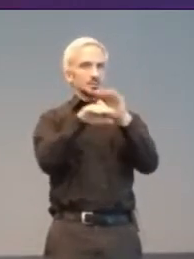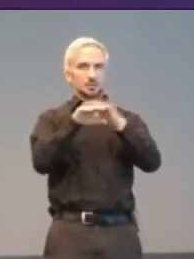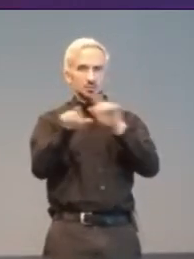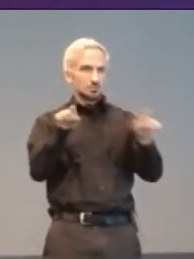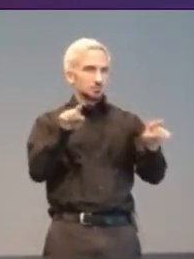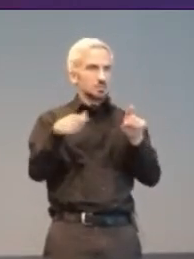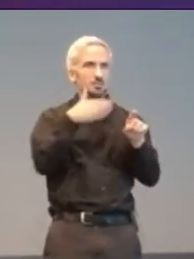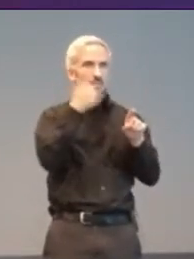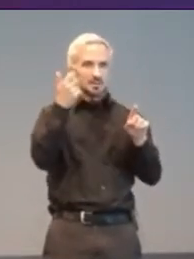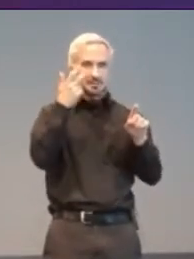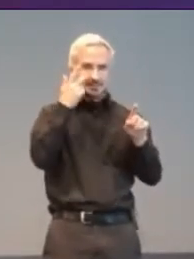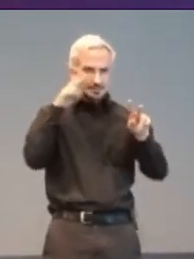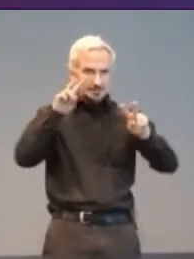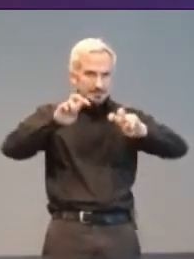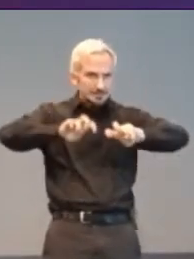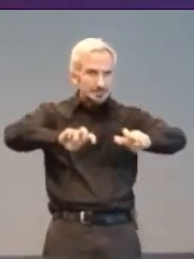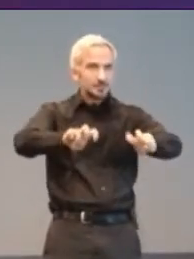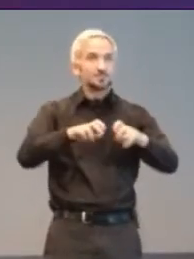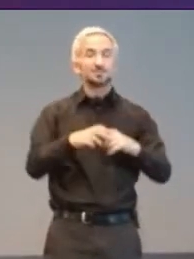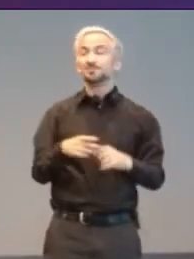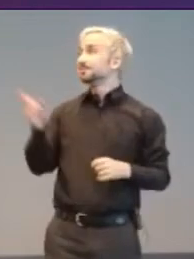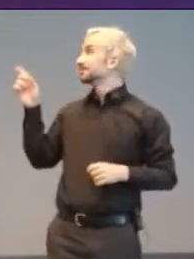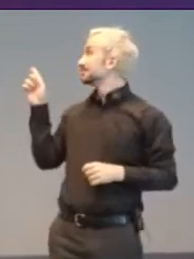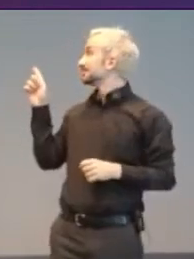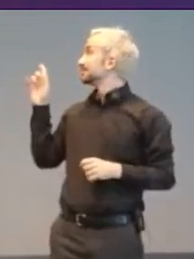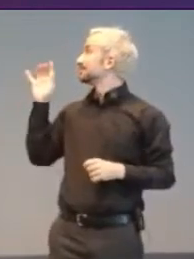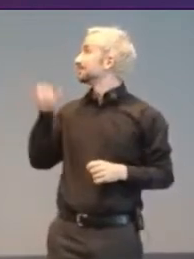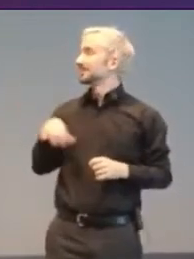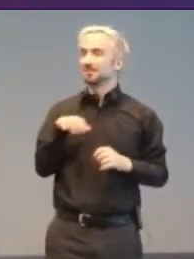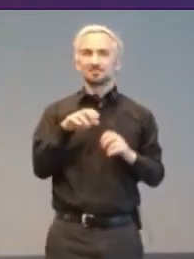This is Daniel Scott, AKA BatMan333, competing in